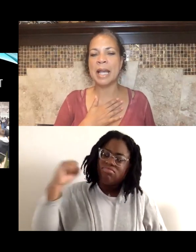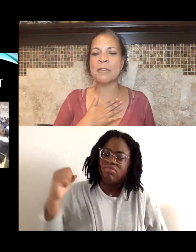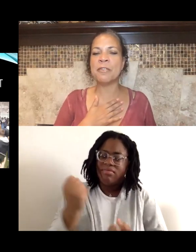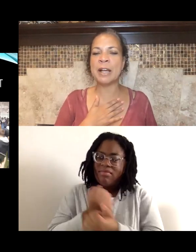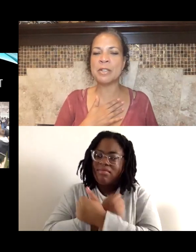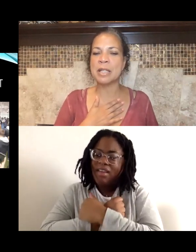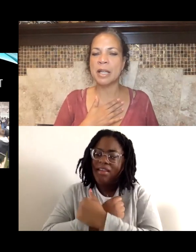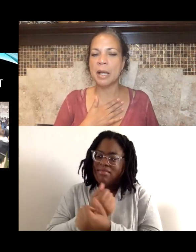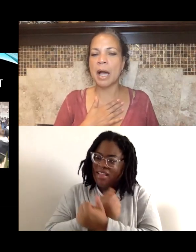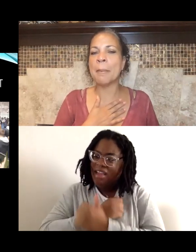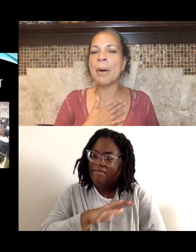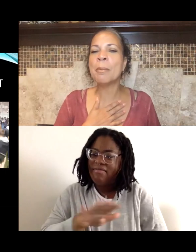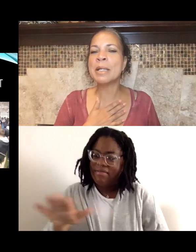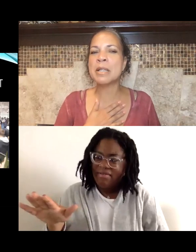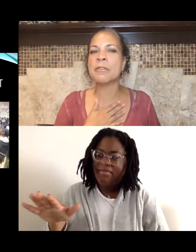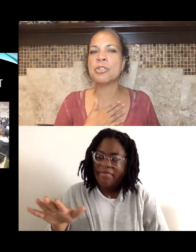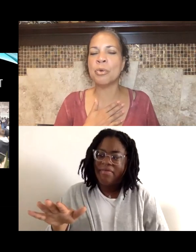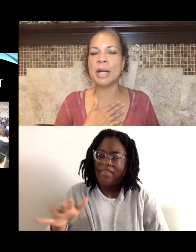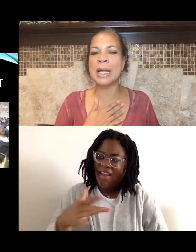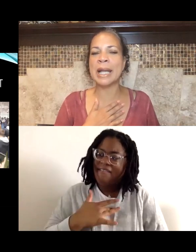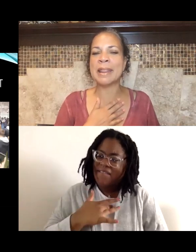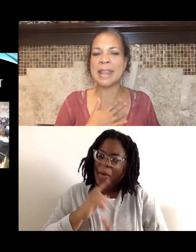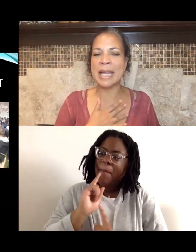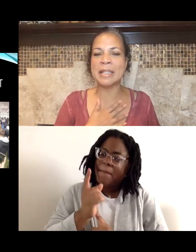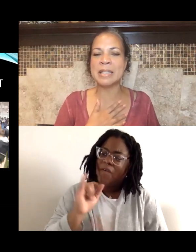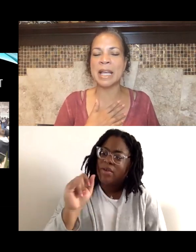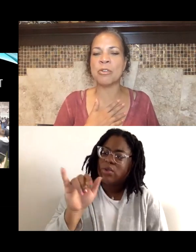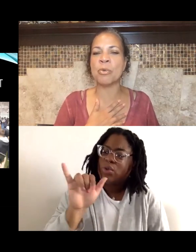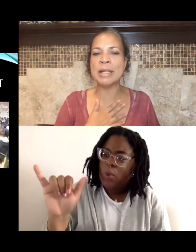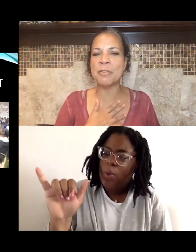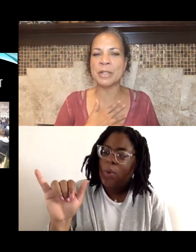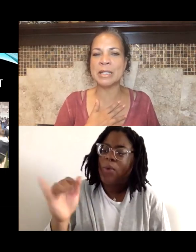and felt a moment of joy and thanks and gratefulness,